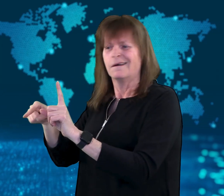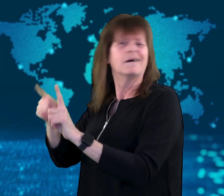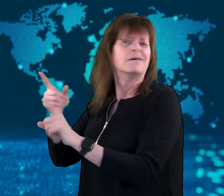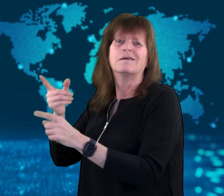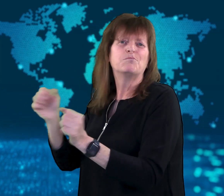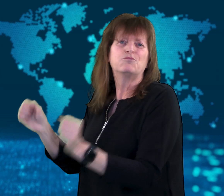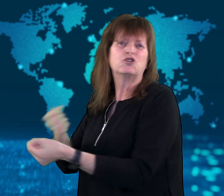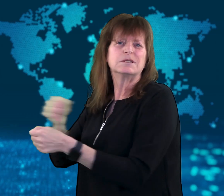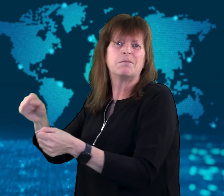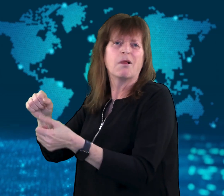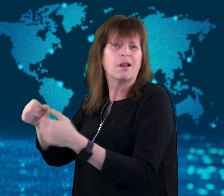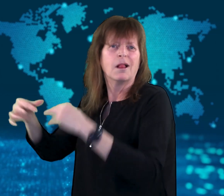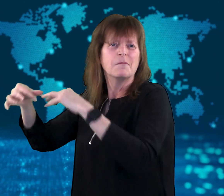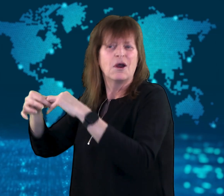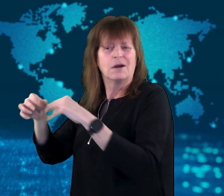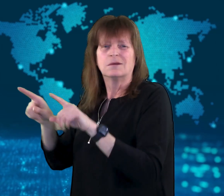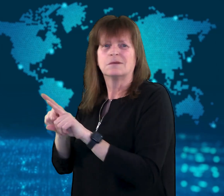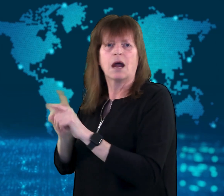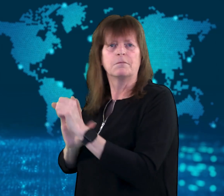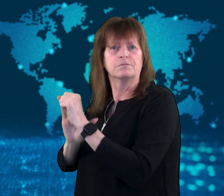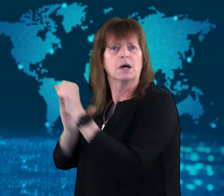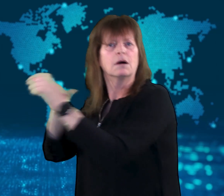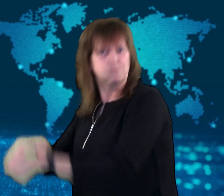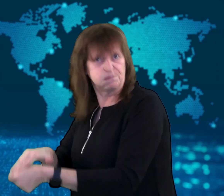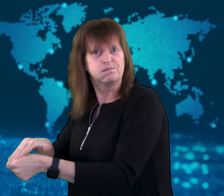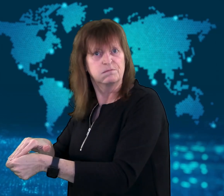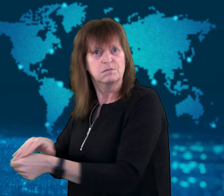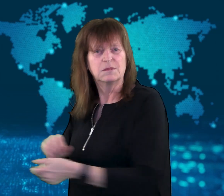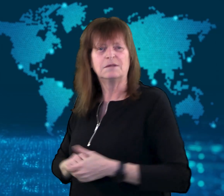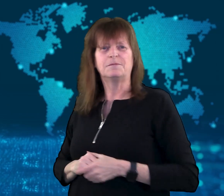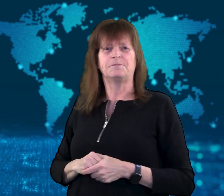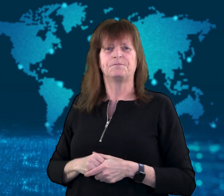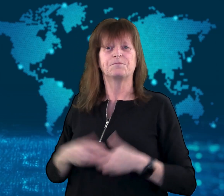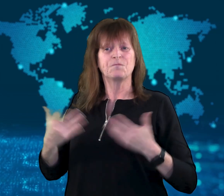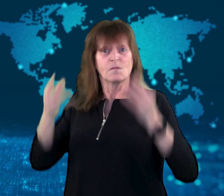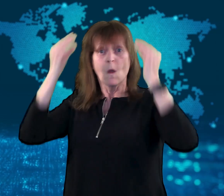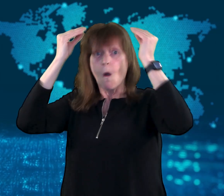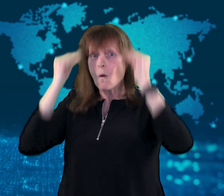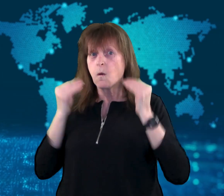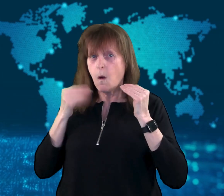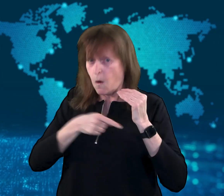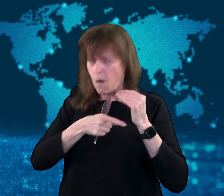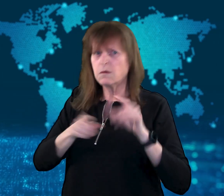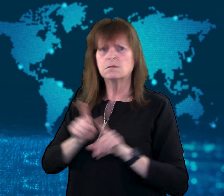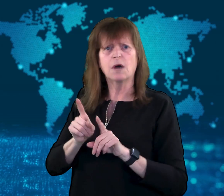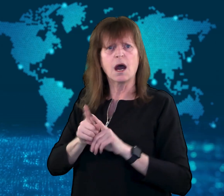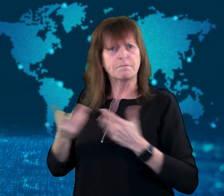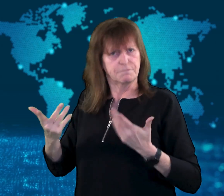marry made them victims of discrimination.